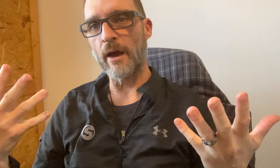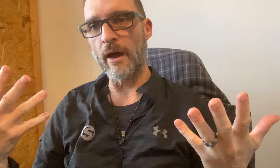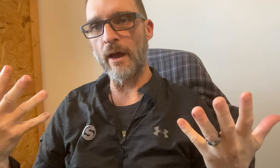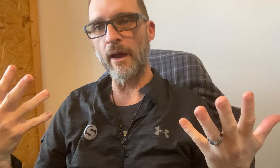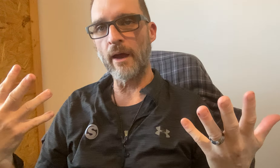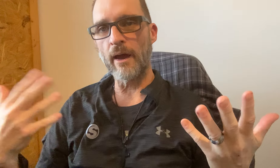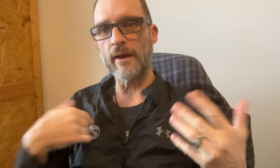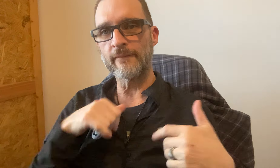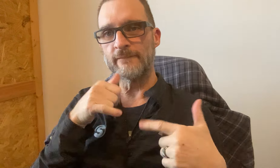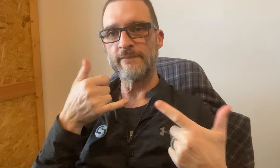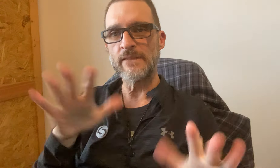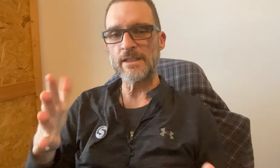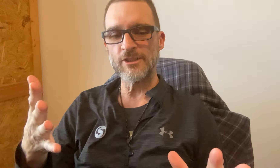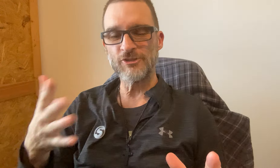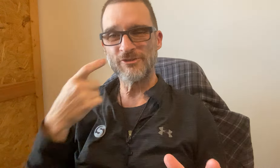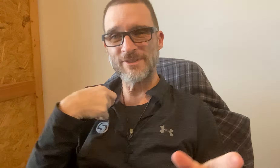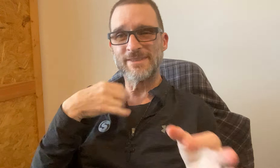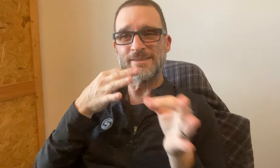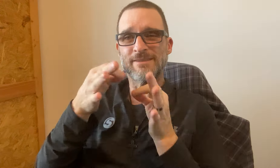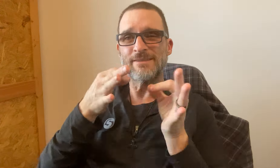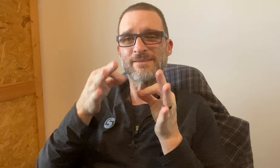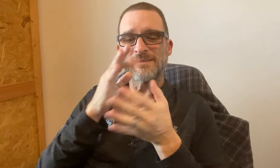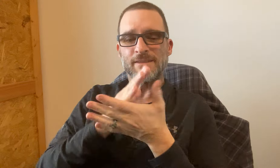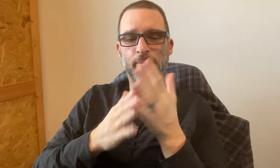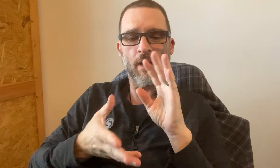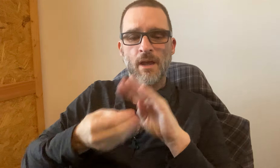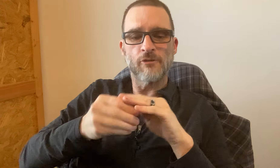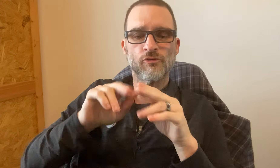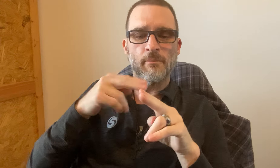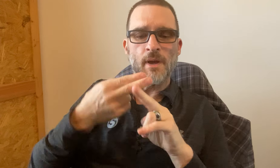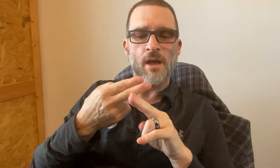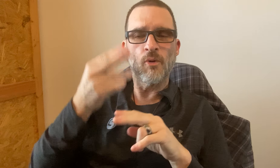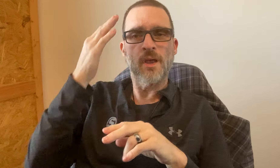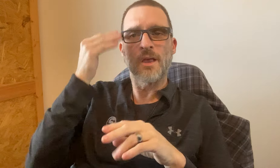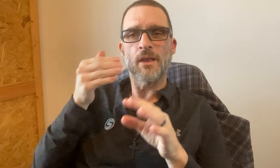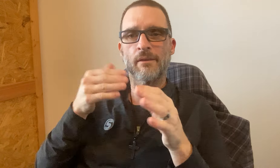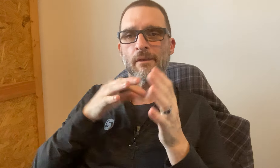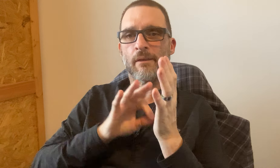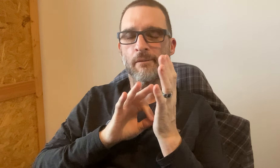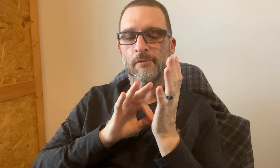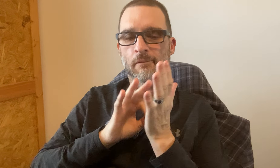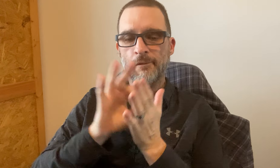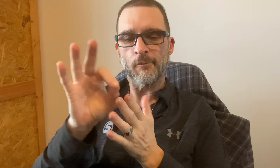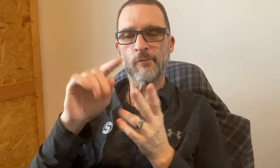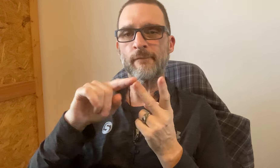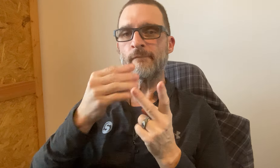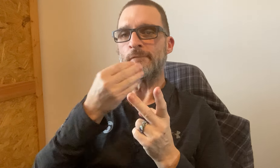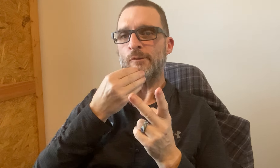*GASP* *Oh NO* I was not even finished! I just explained some extra information about head count,